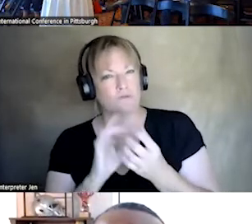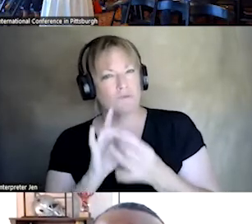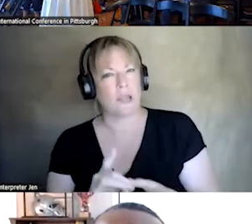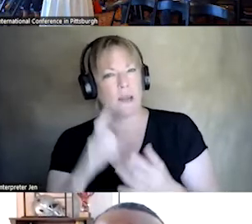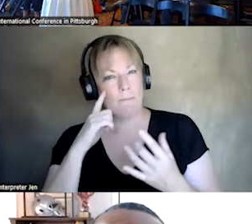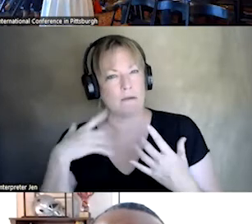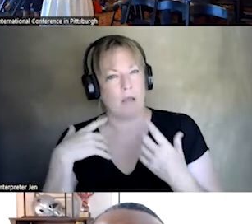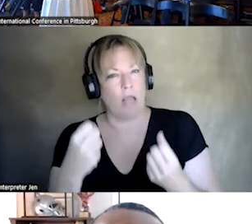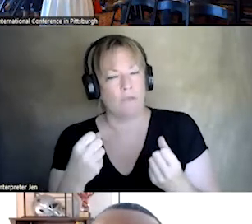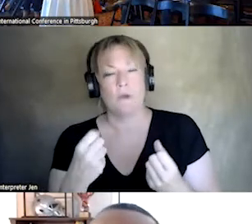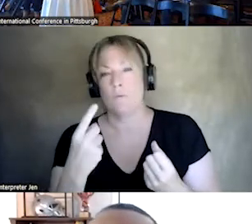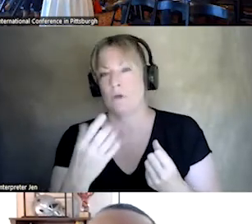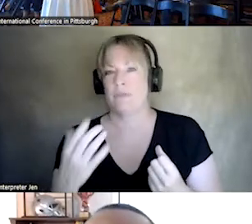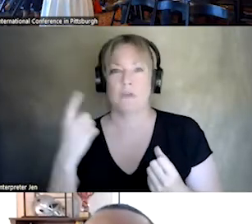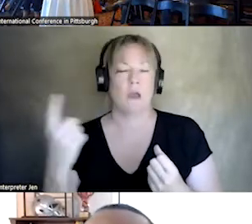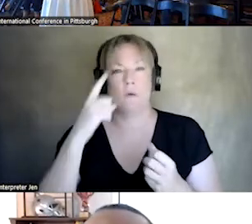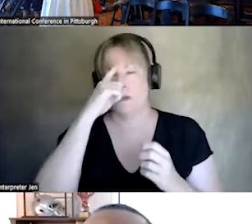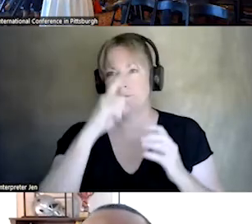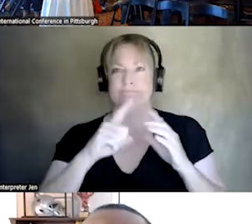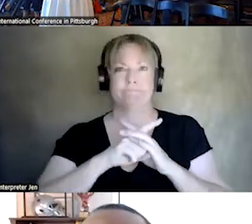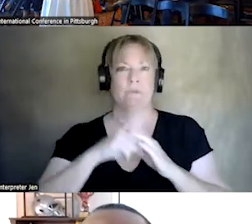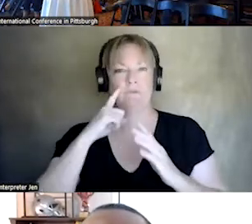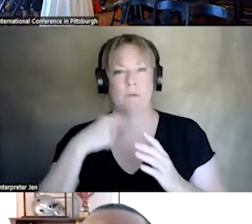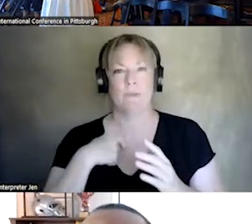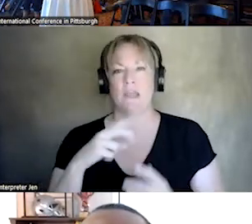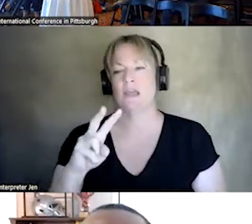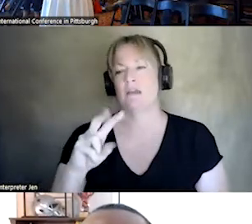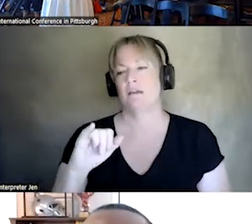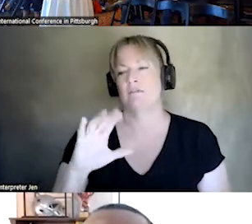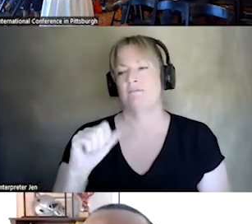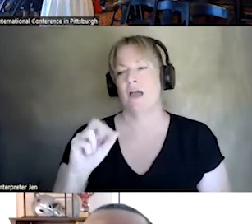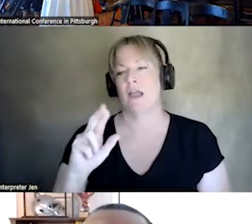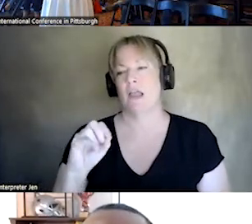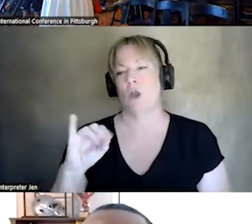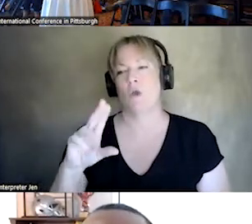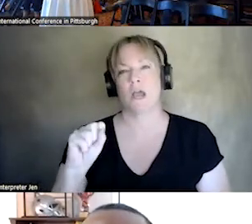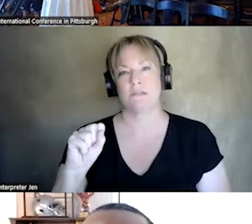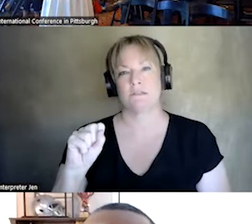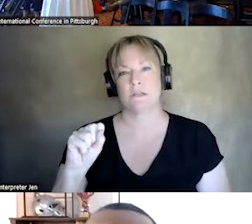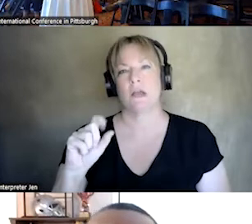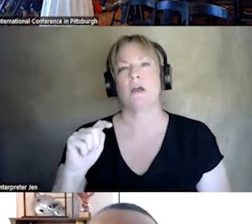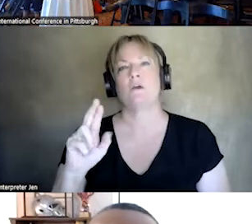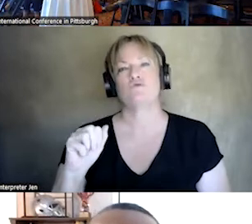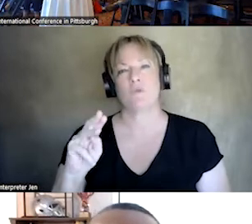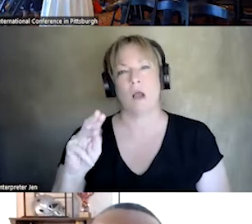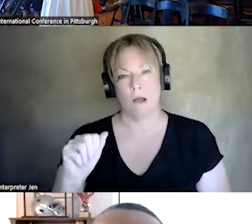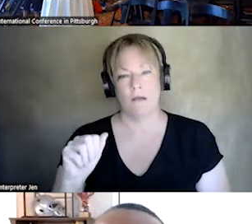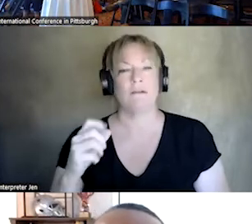THE THINGS THAT COMES TO MIND FOR ME IS VICARIOUS TRAUMA, ESPECIALLY THINKING ABOUT HOW MANY FIRST